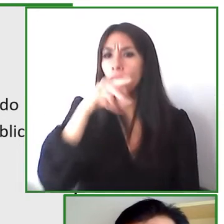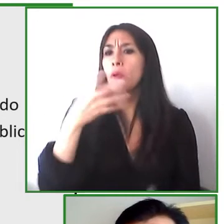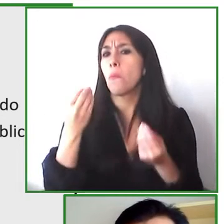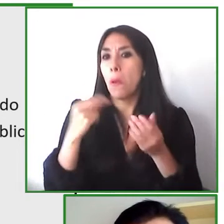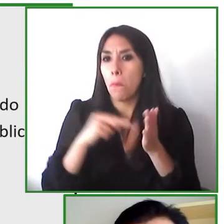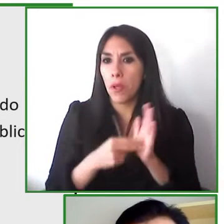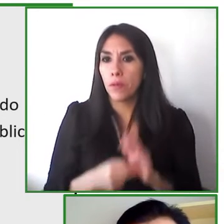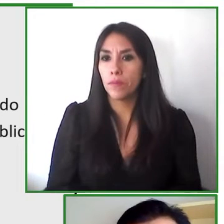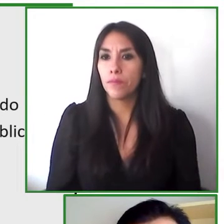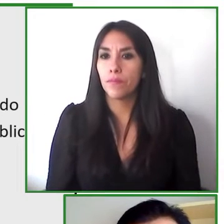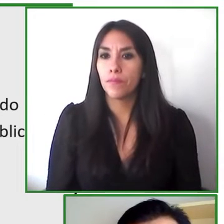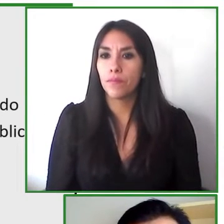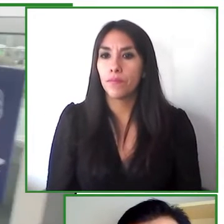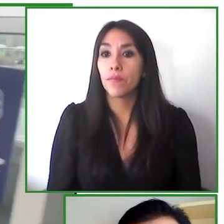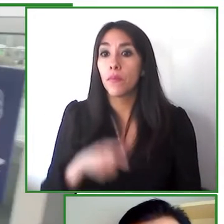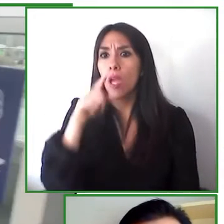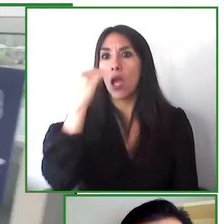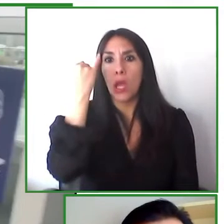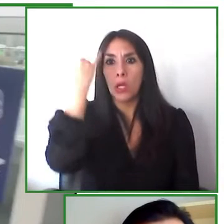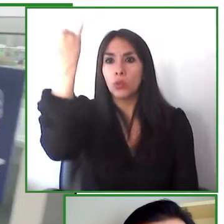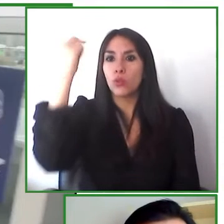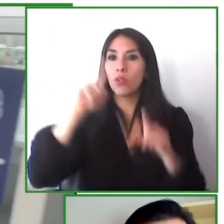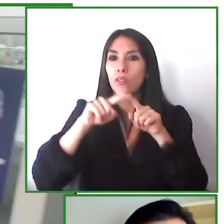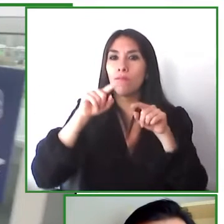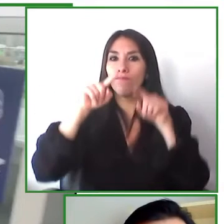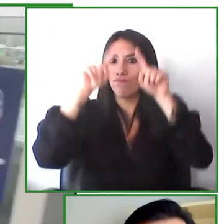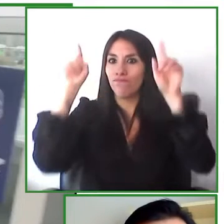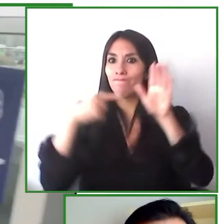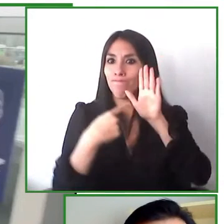in an autonomous manner we're going to talk a little bit about